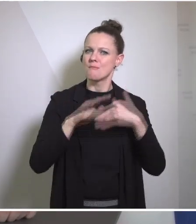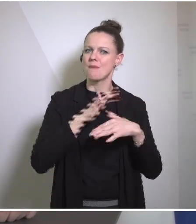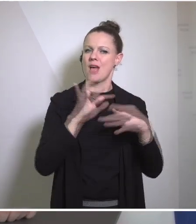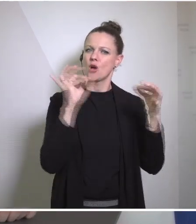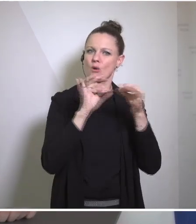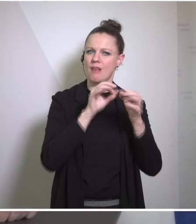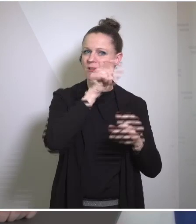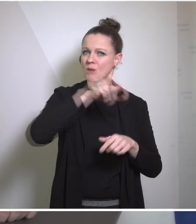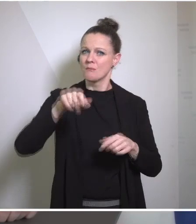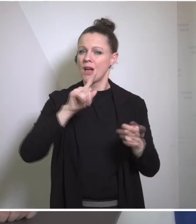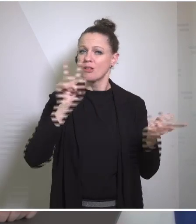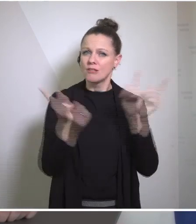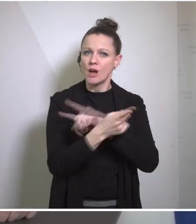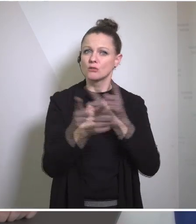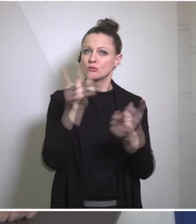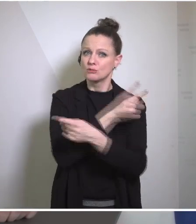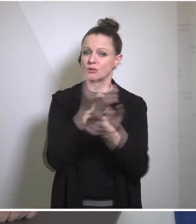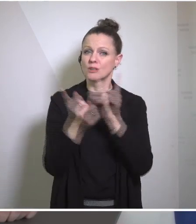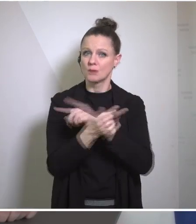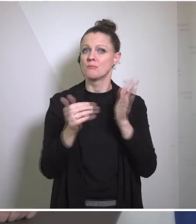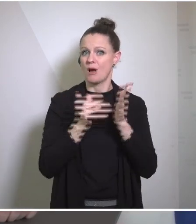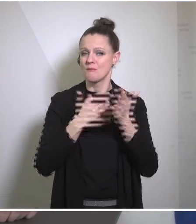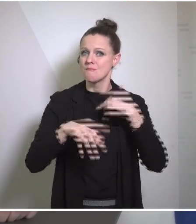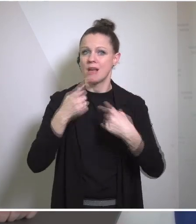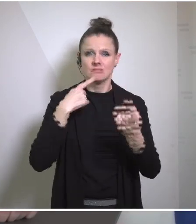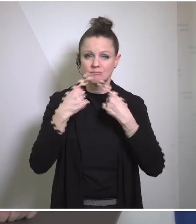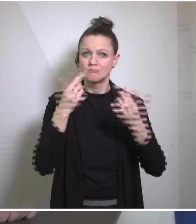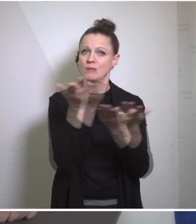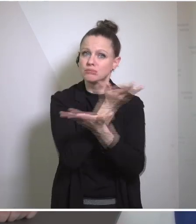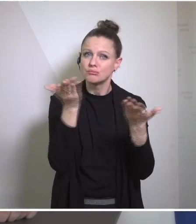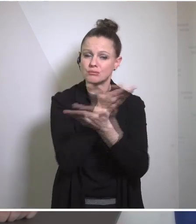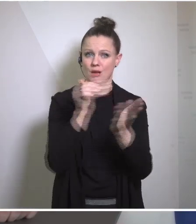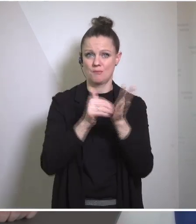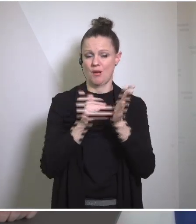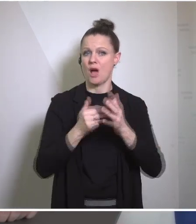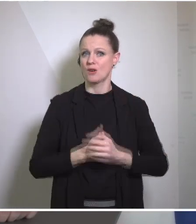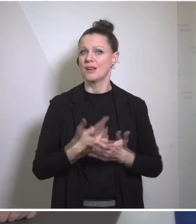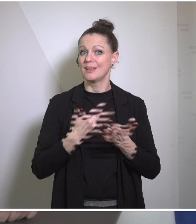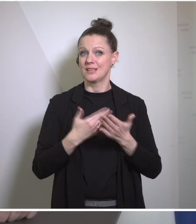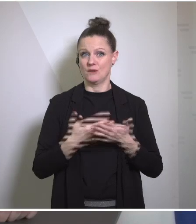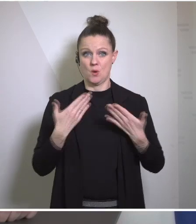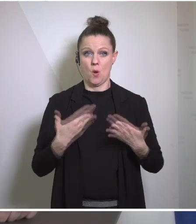exchange, more dialogue. We have to understand each other and I believe in this year 2024 is